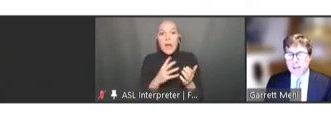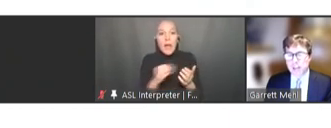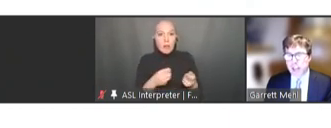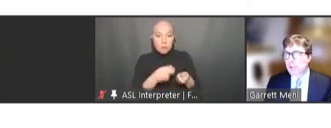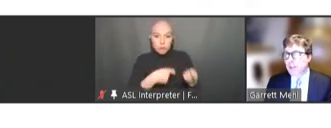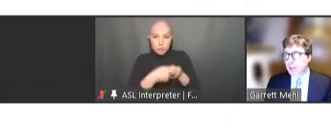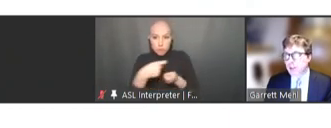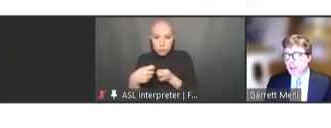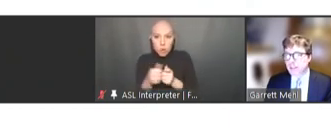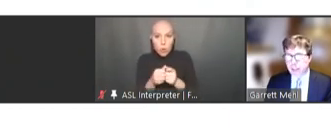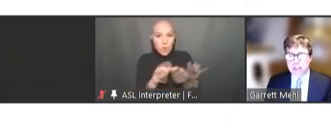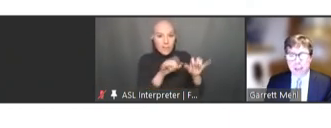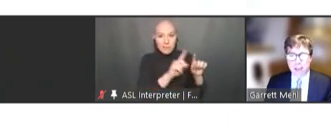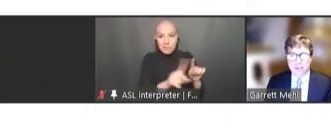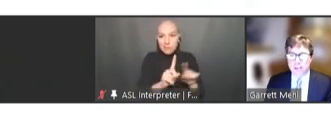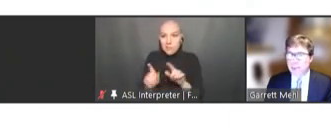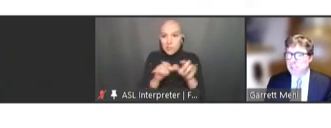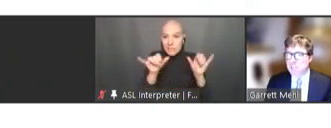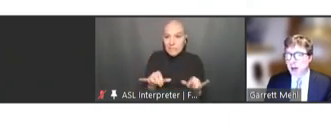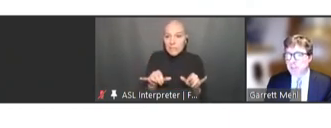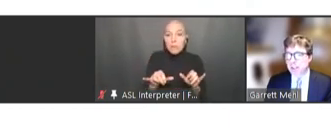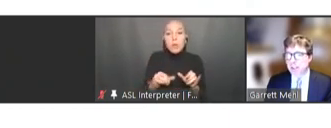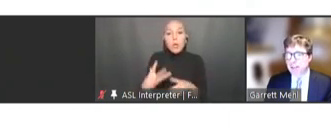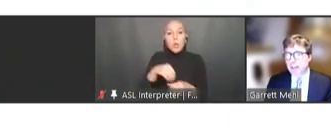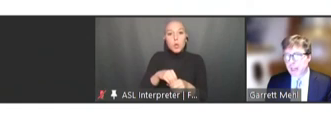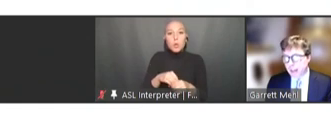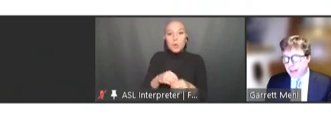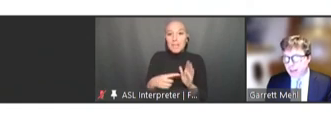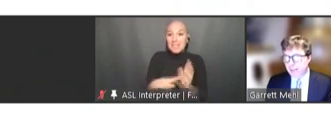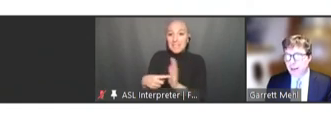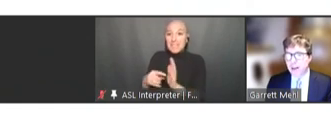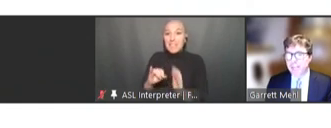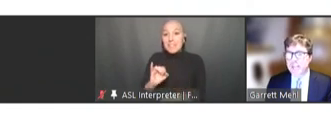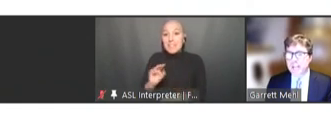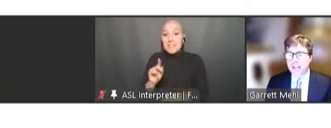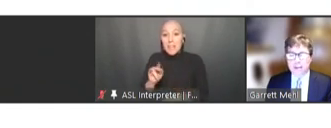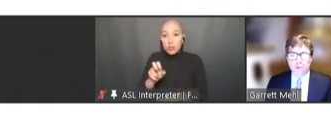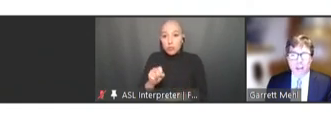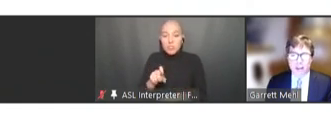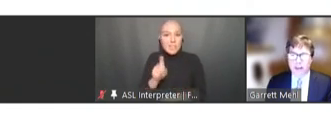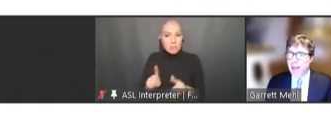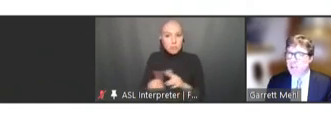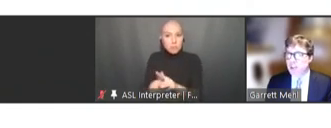including the indicators that need to be populated at a facility level, at a national level,